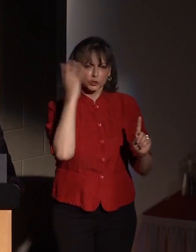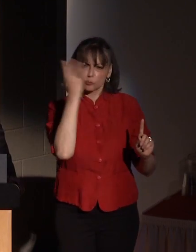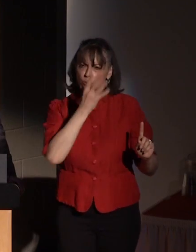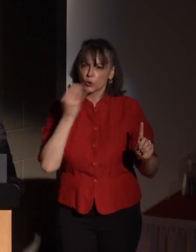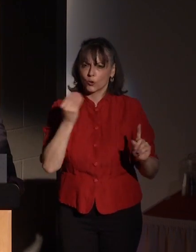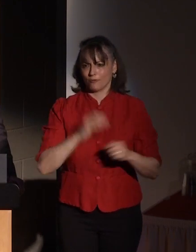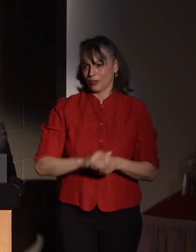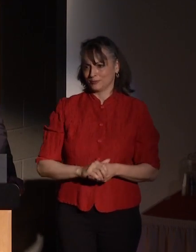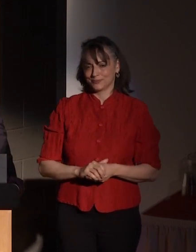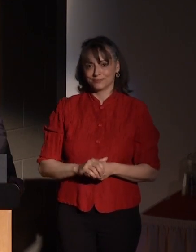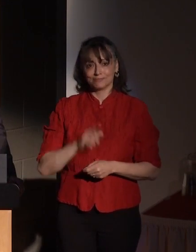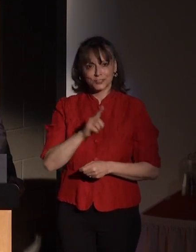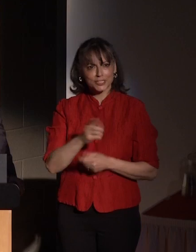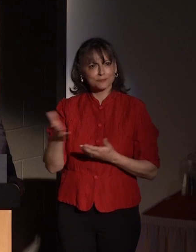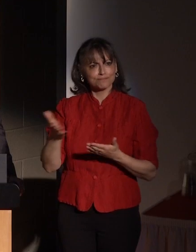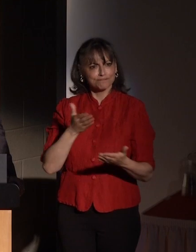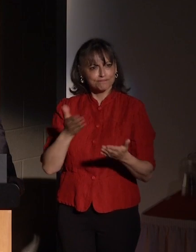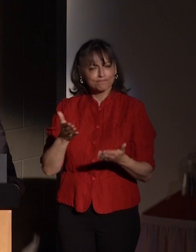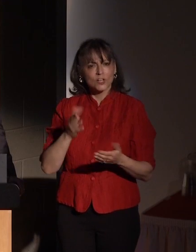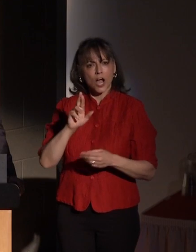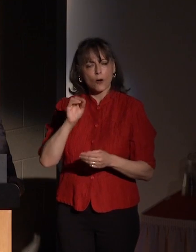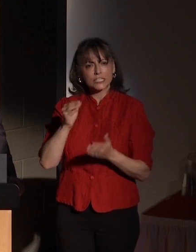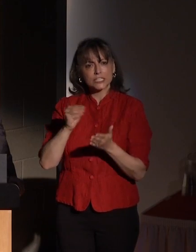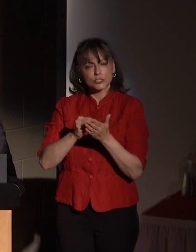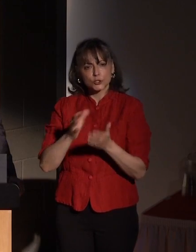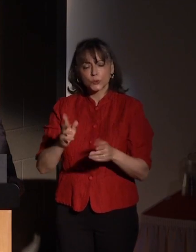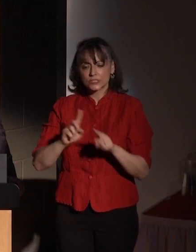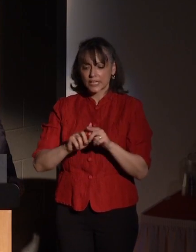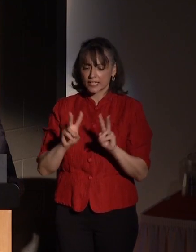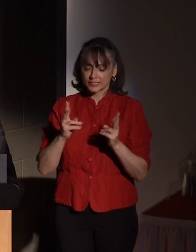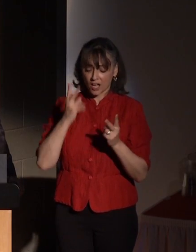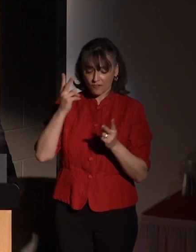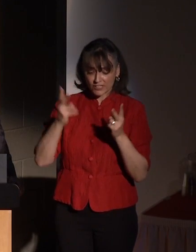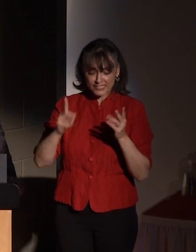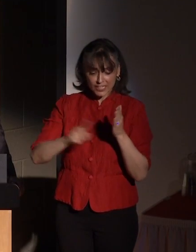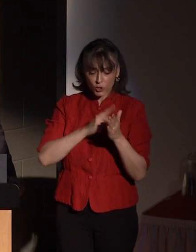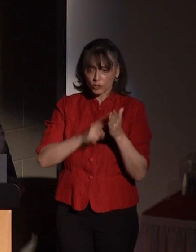She has served RIT students as a visiting critique, three years